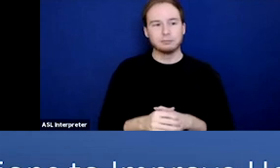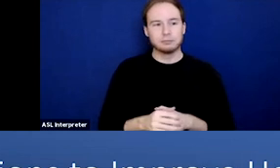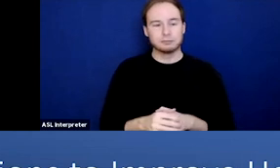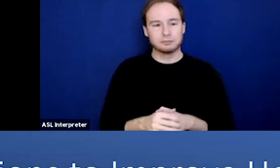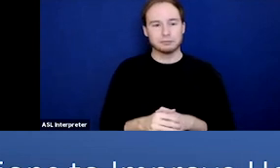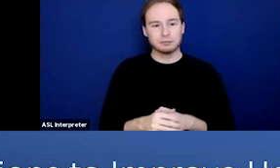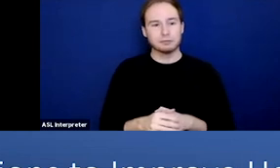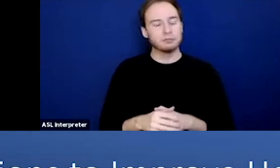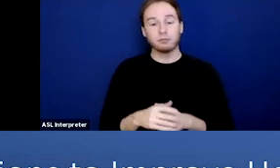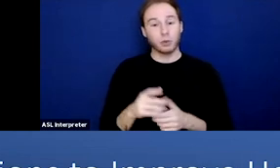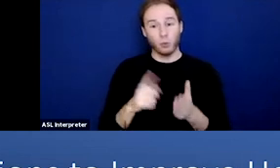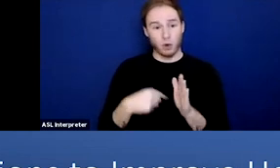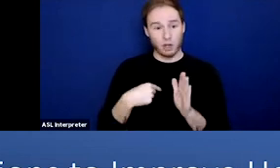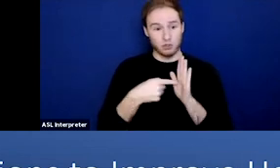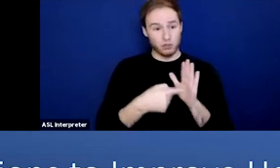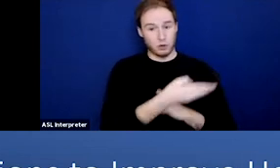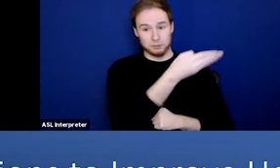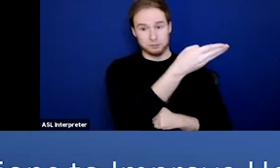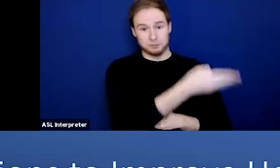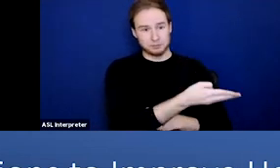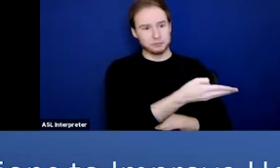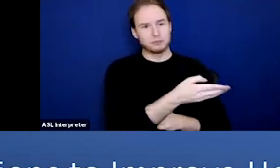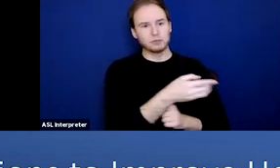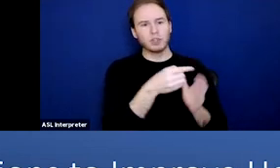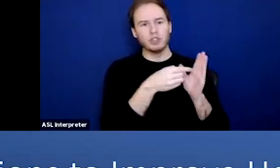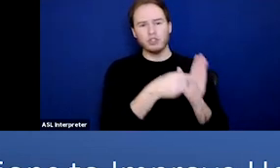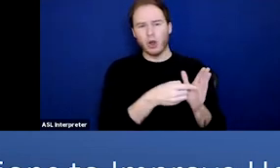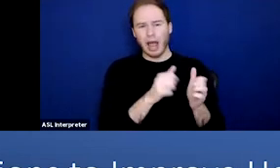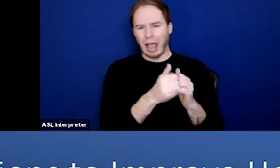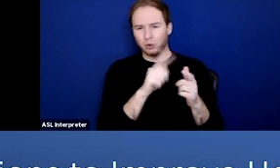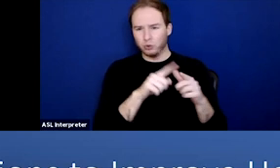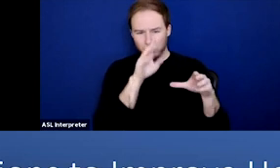So, what you see here is just a rationale for targeting that whole person.